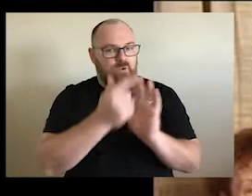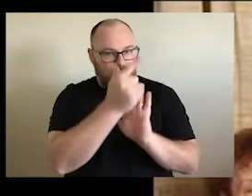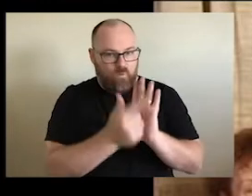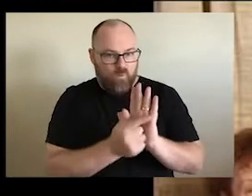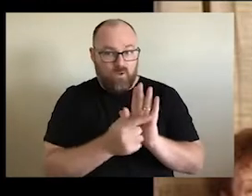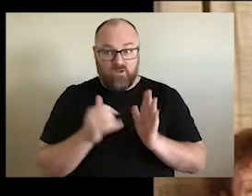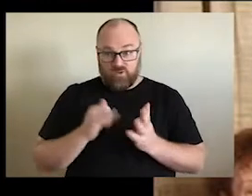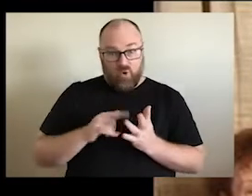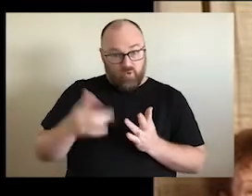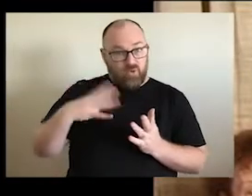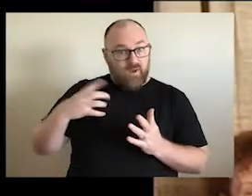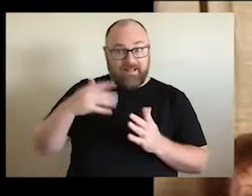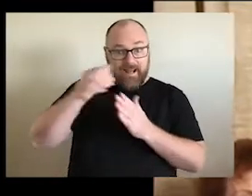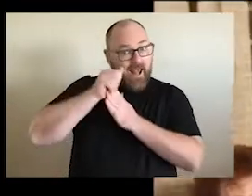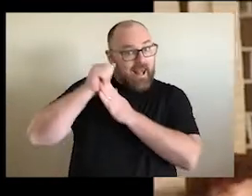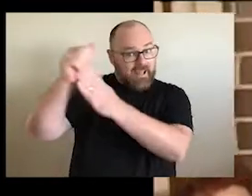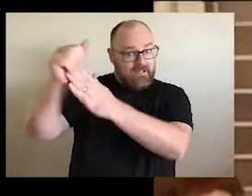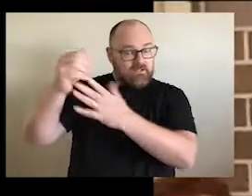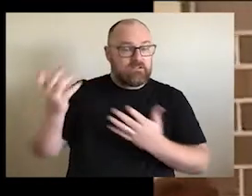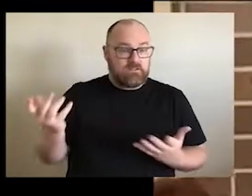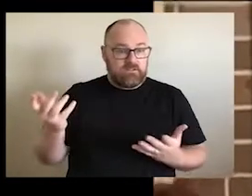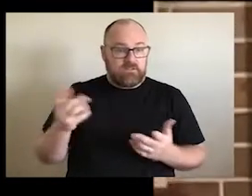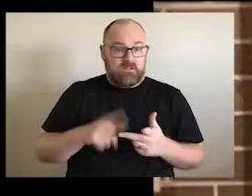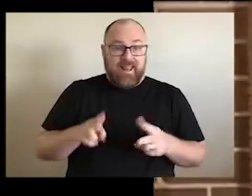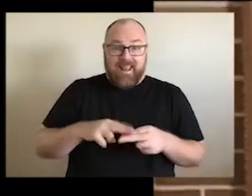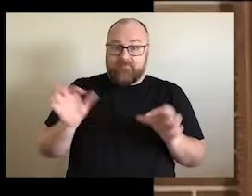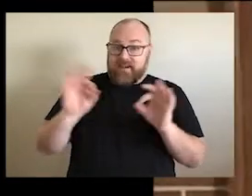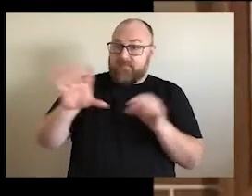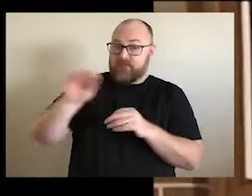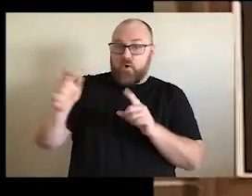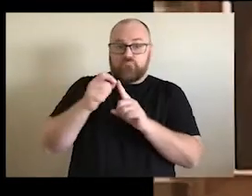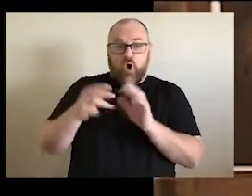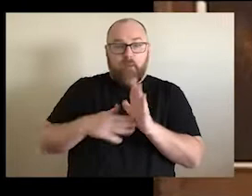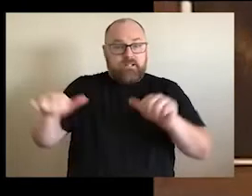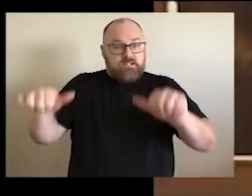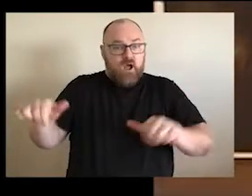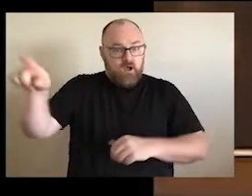So we need leadership. And unless there is leadership from the Prime Minister, the people